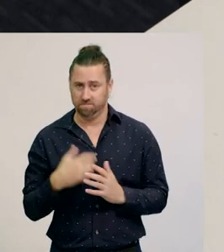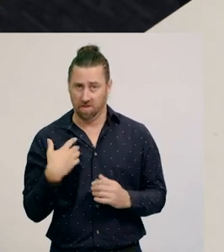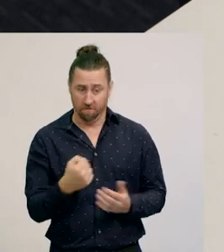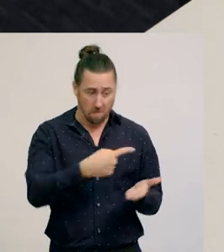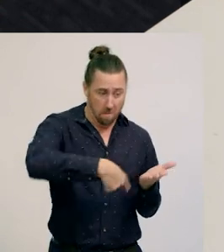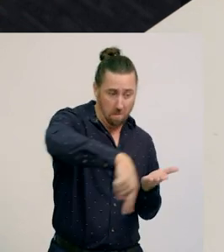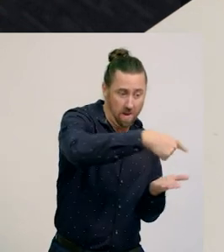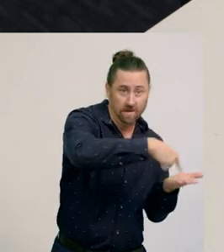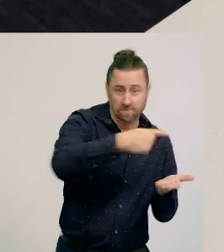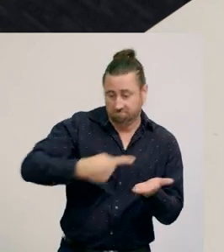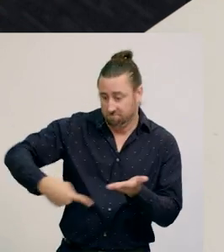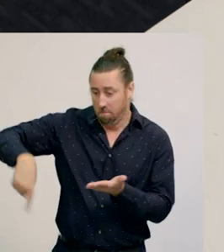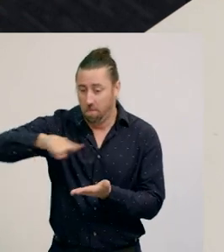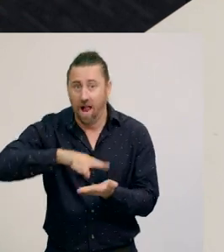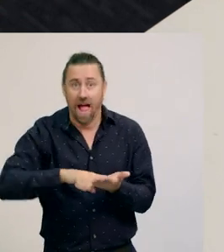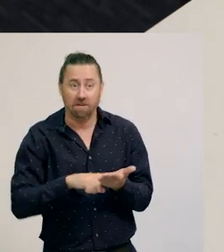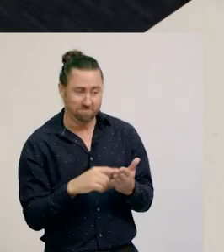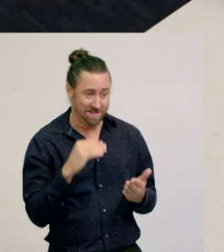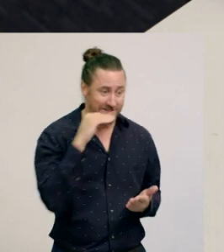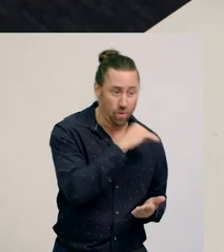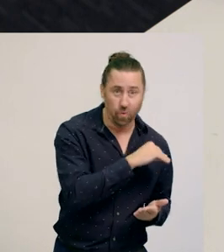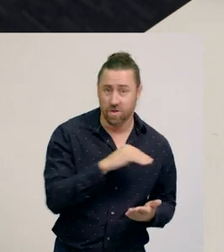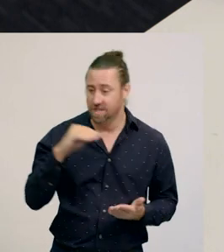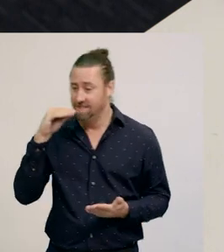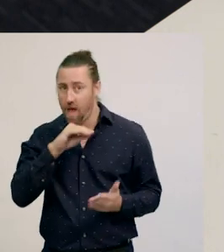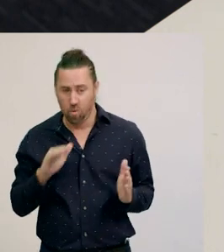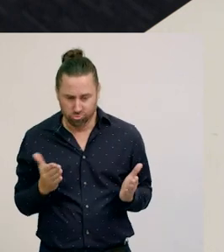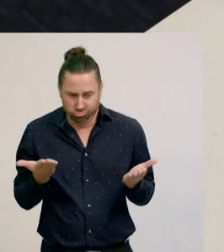I have two plates, with one sandwich on each plate.